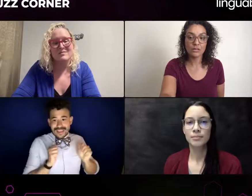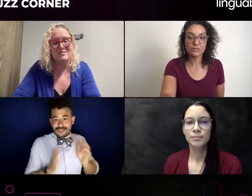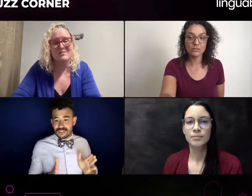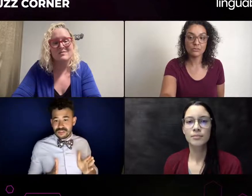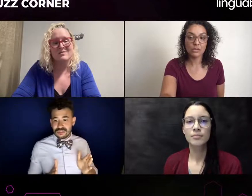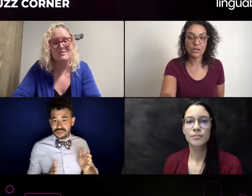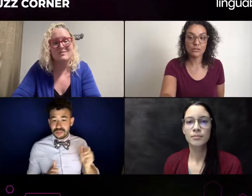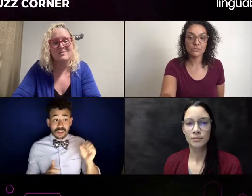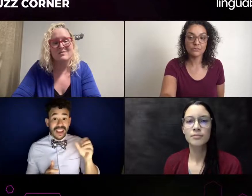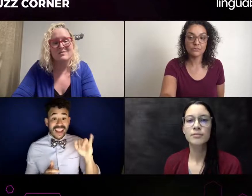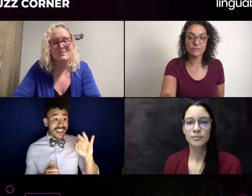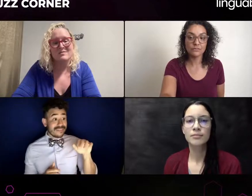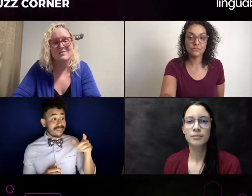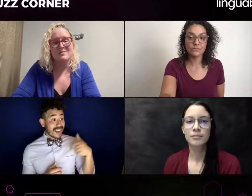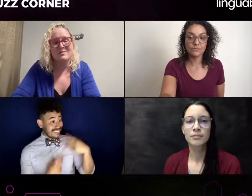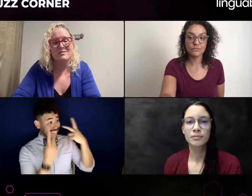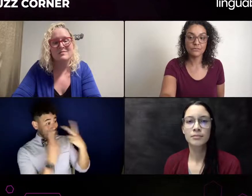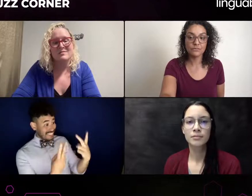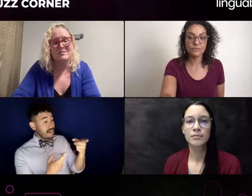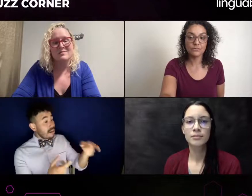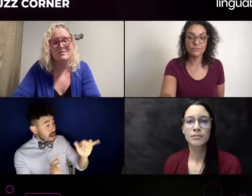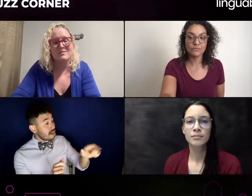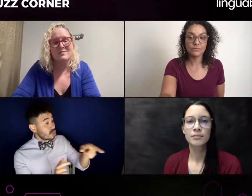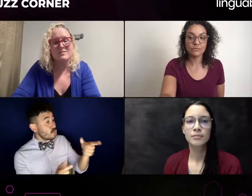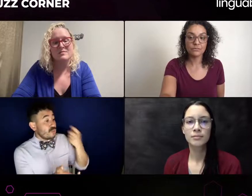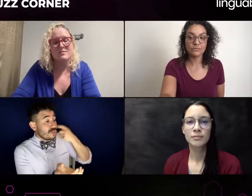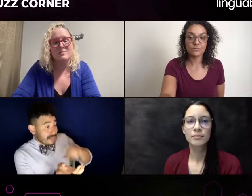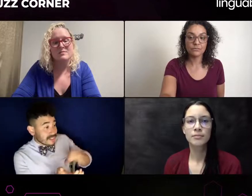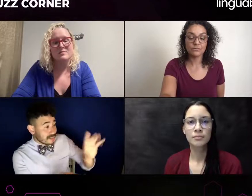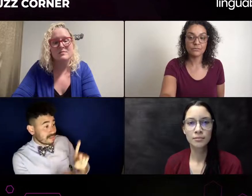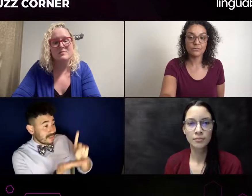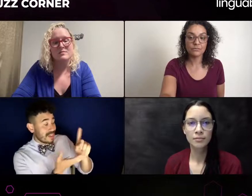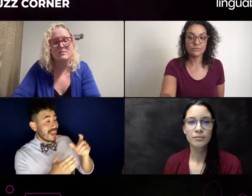from then on for that specific deaf person or for any other deaf person? Can you clarify your question?